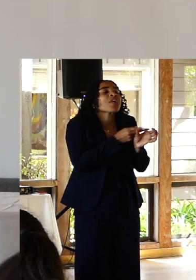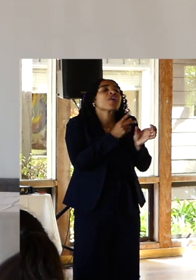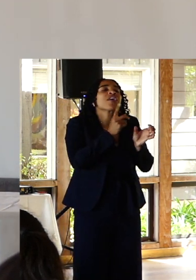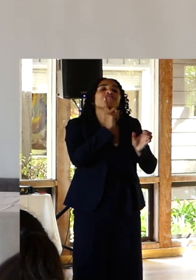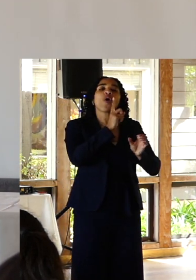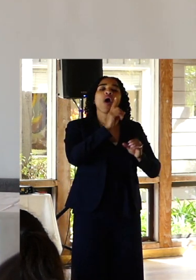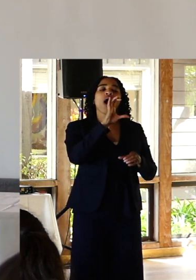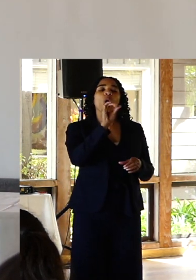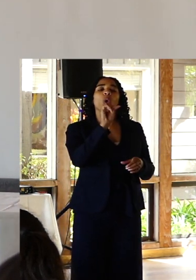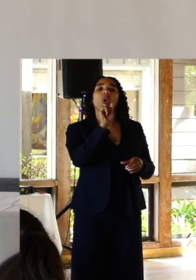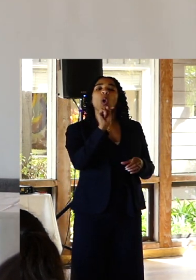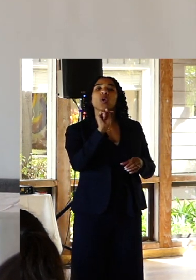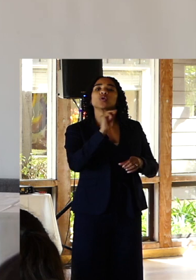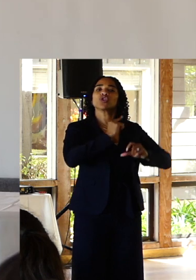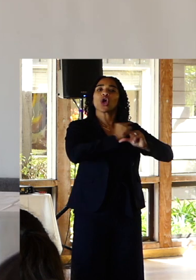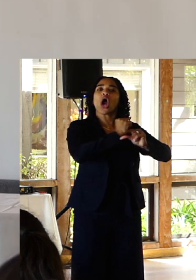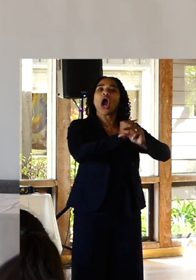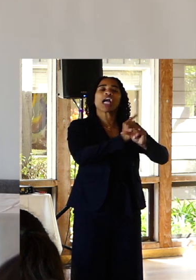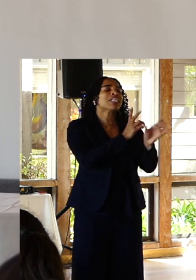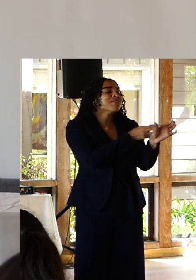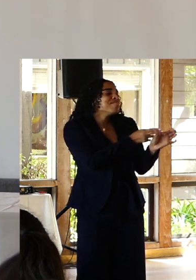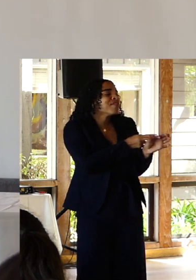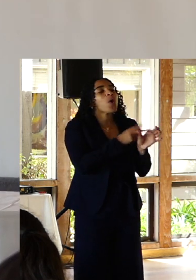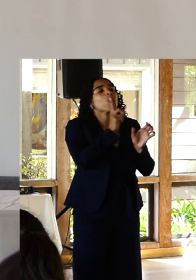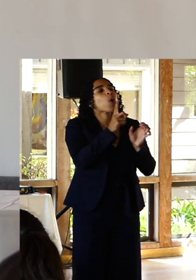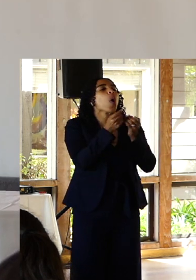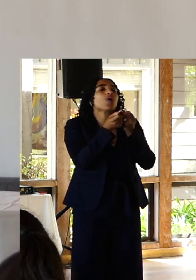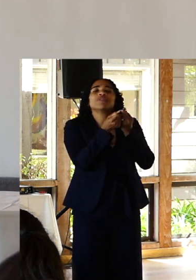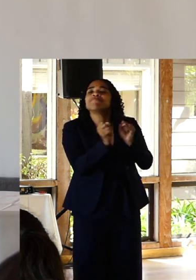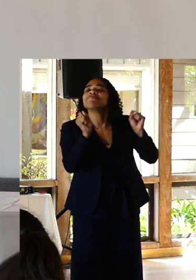like that kid from the Coast Guard we picked up a couple of weeks ago who